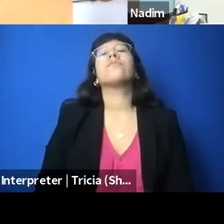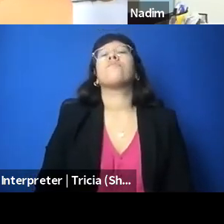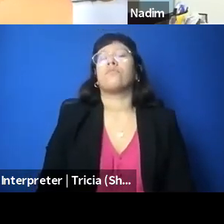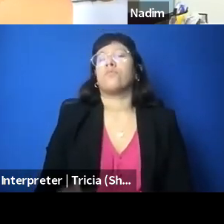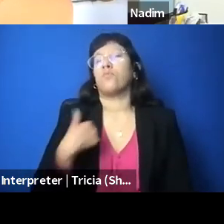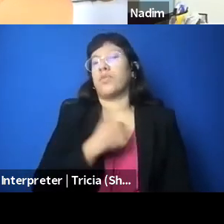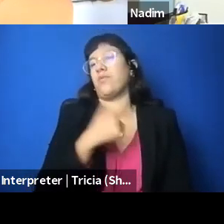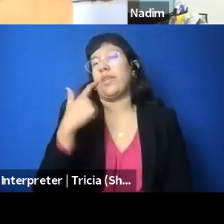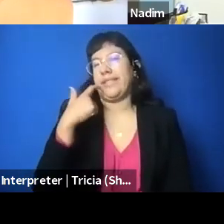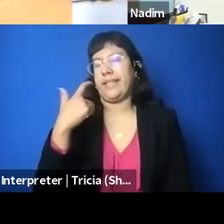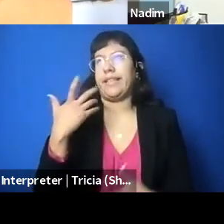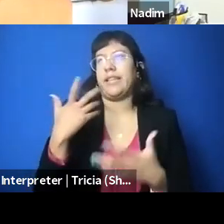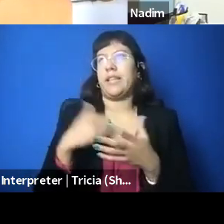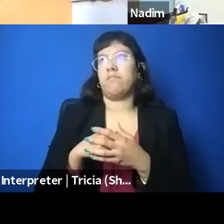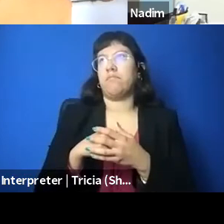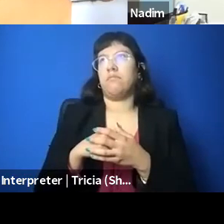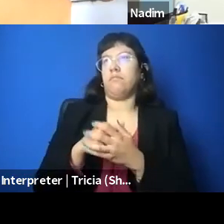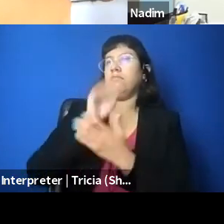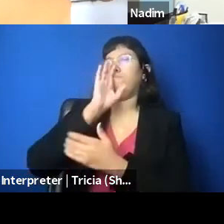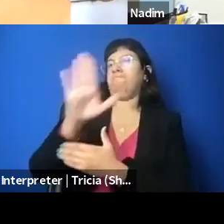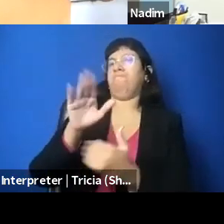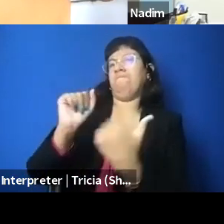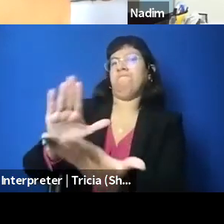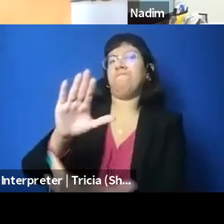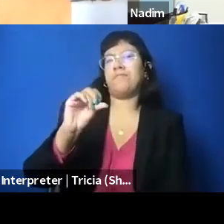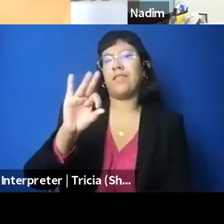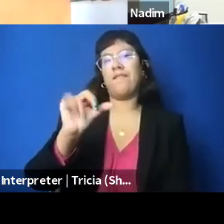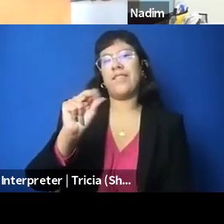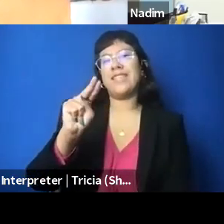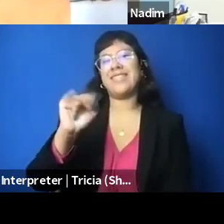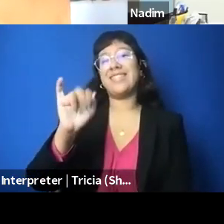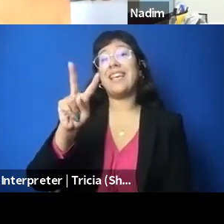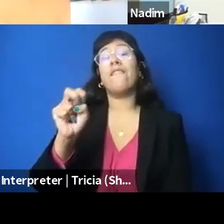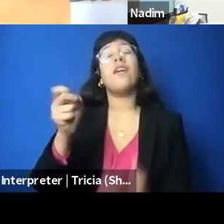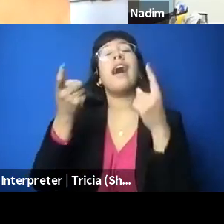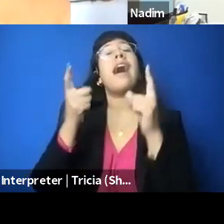is that we're representing a Florida State University student named Ahmad Daraldik,